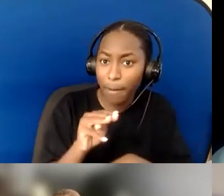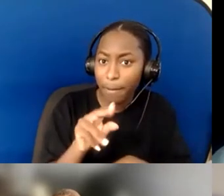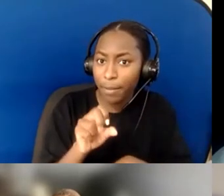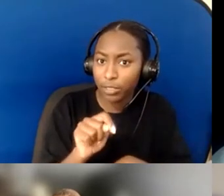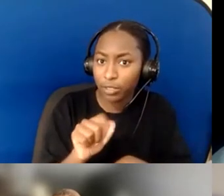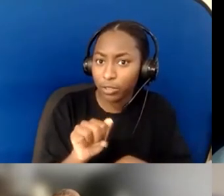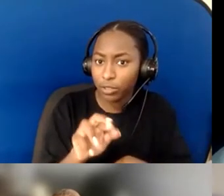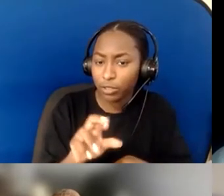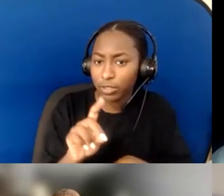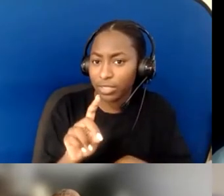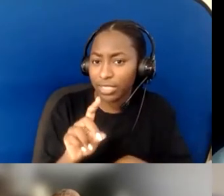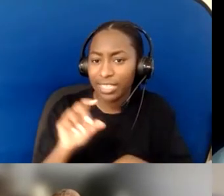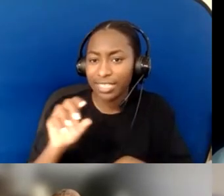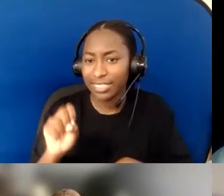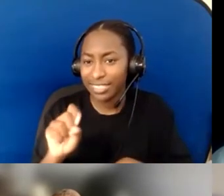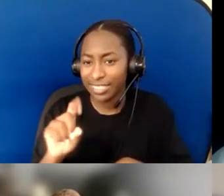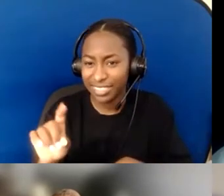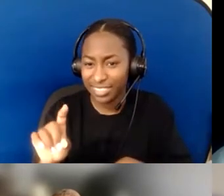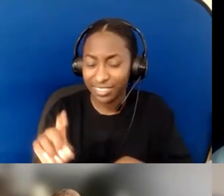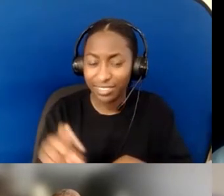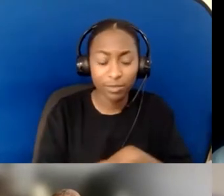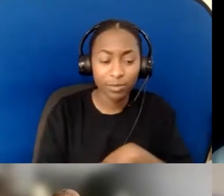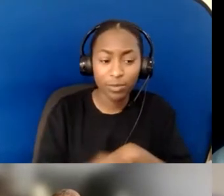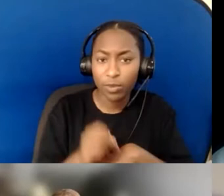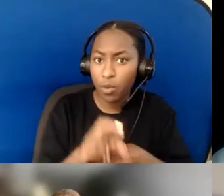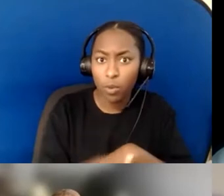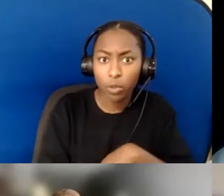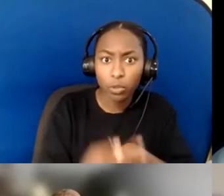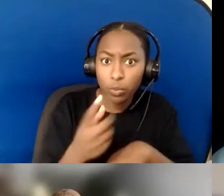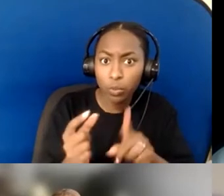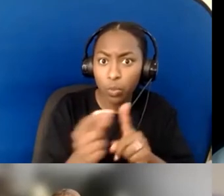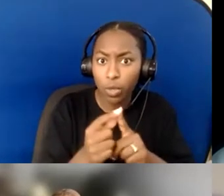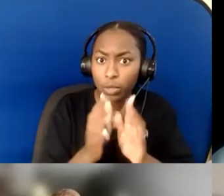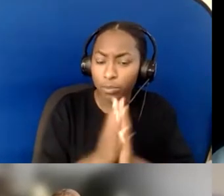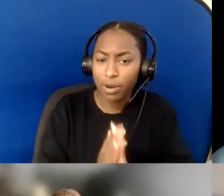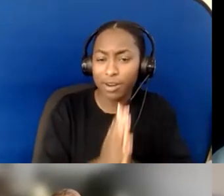all those ways that God can do big things...